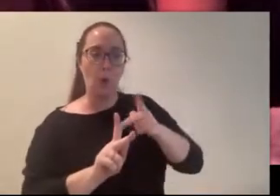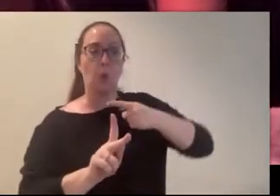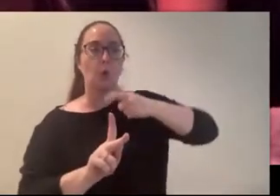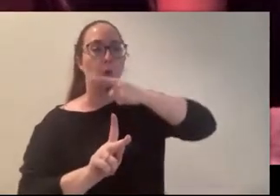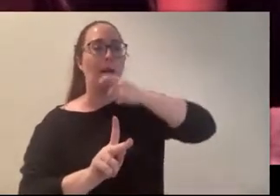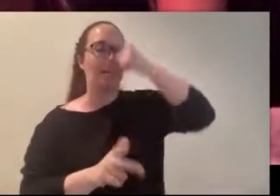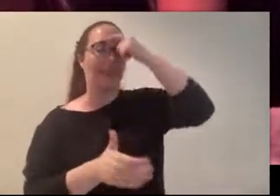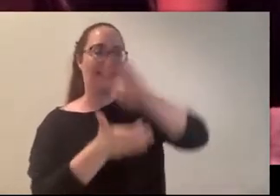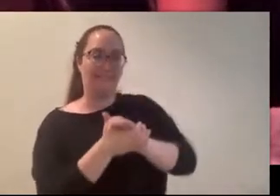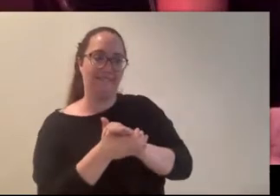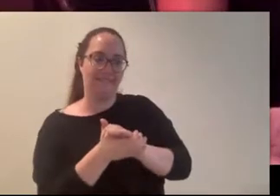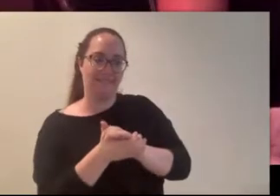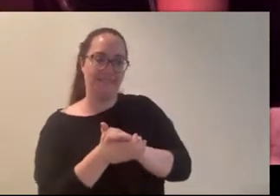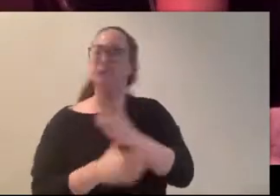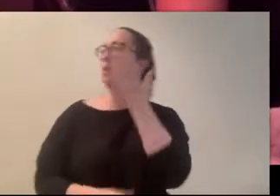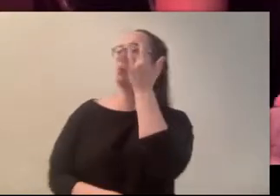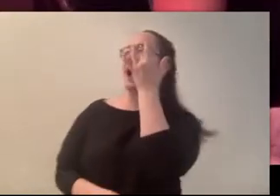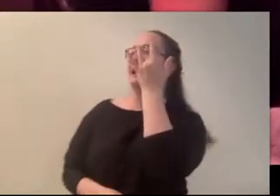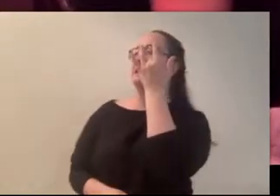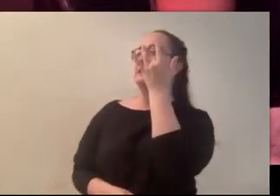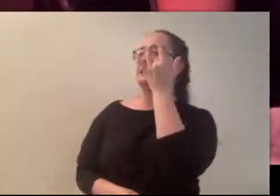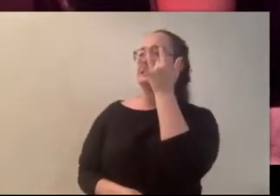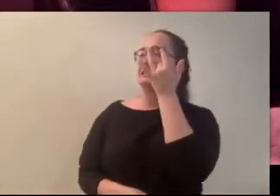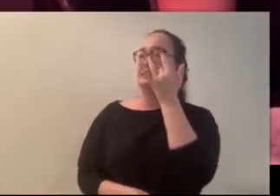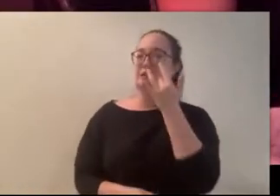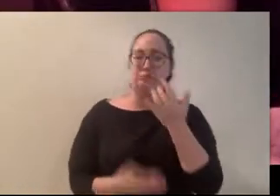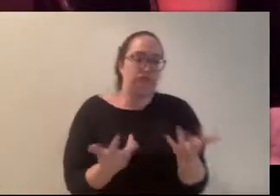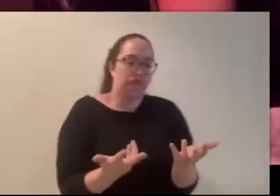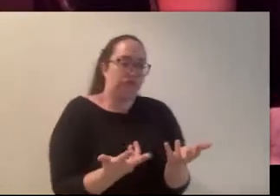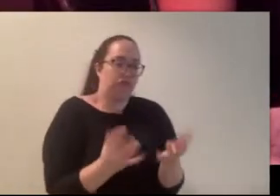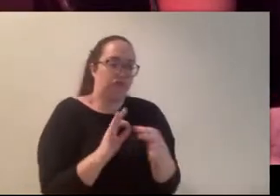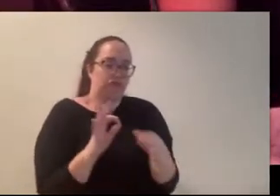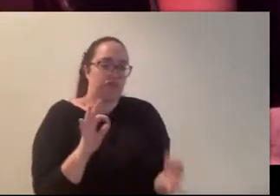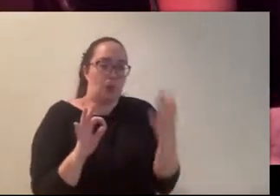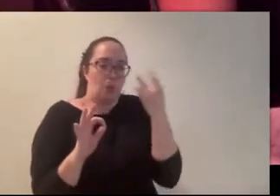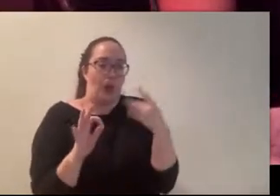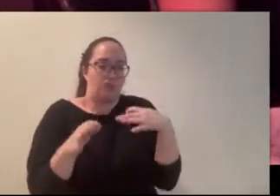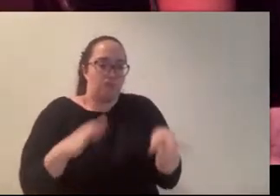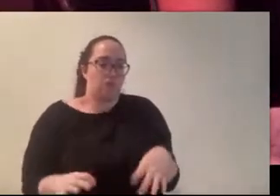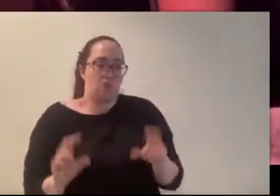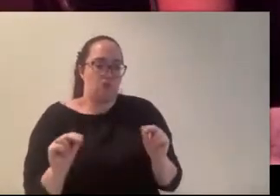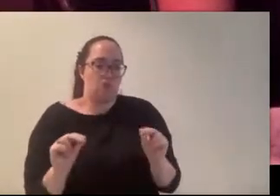in her.. (Thomas) Why? (Carly) It didn't say why.. (Thomas) No no I meant like more on a big